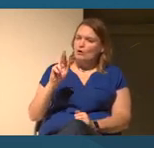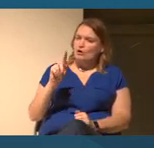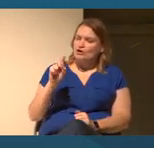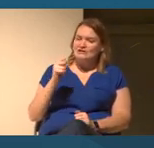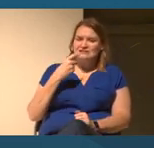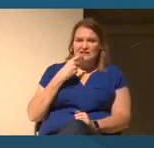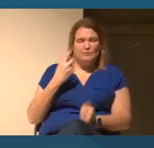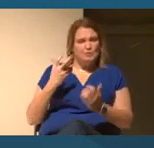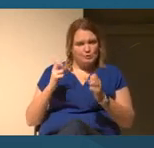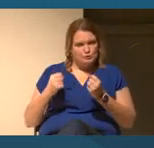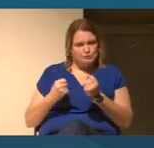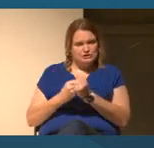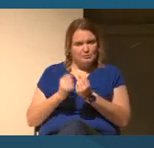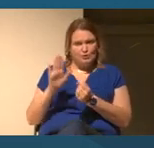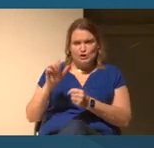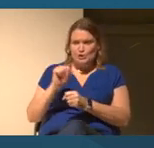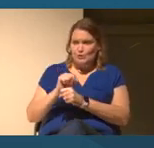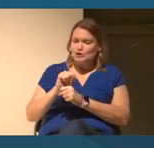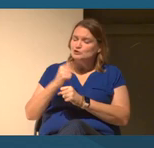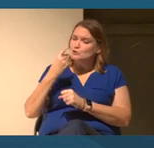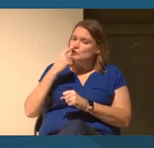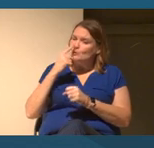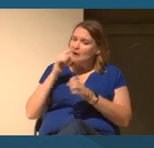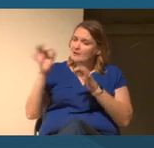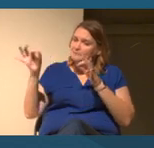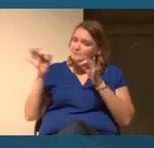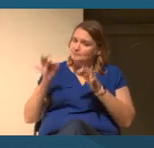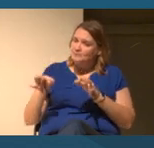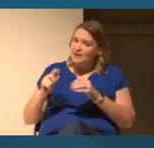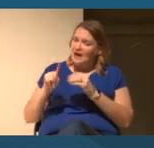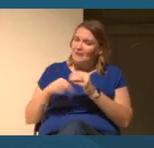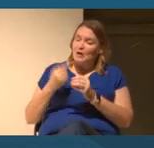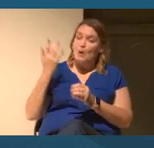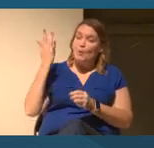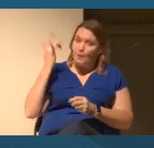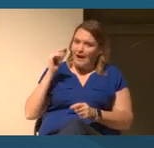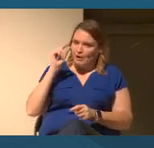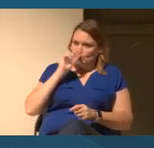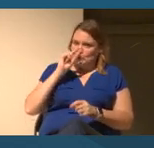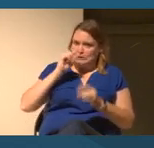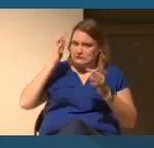And so, Chanel, could you tell us a little bit about why Google decided to support this initiative?